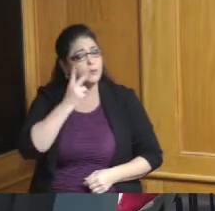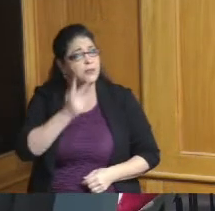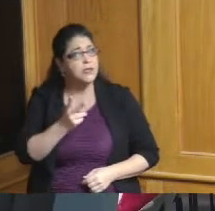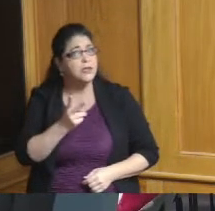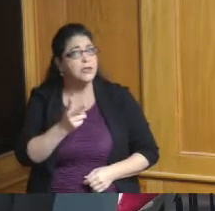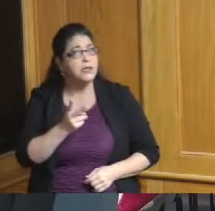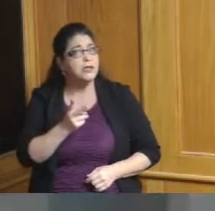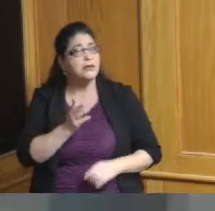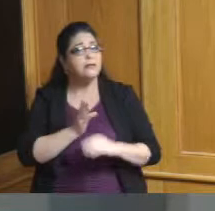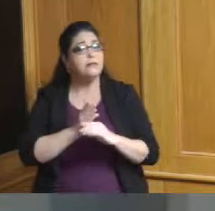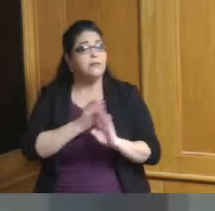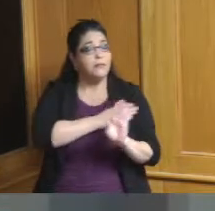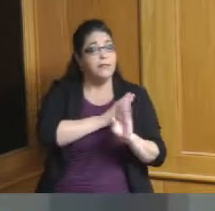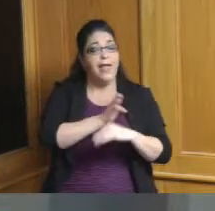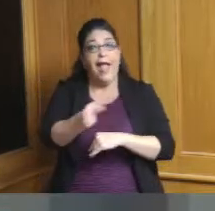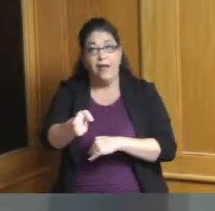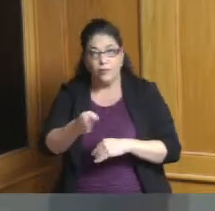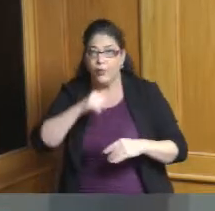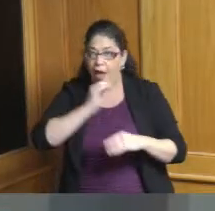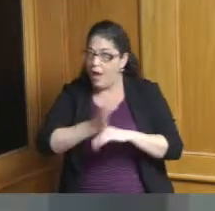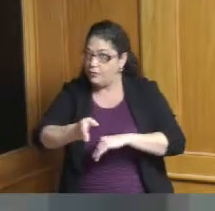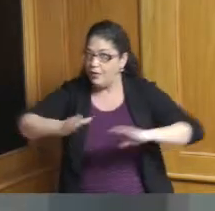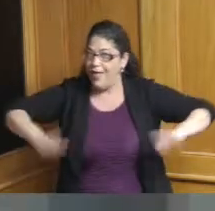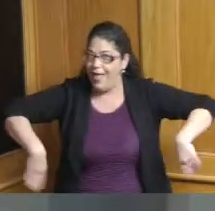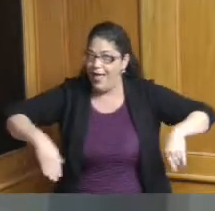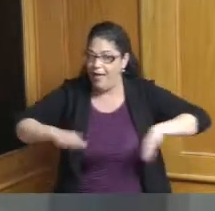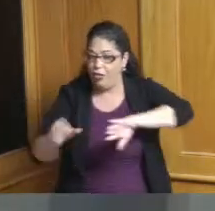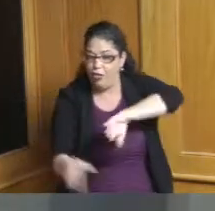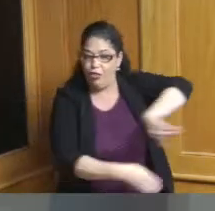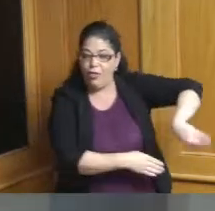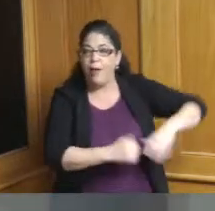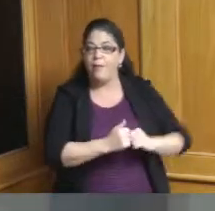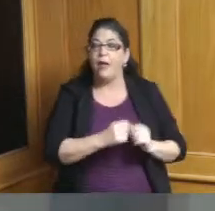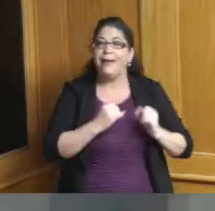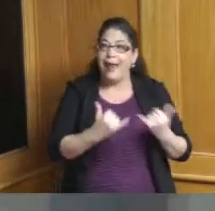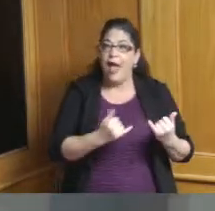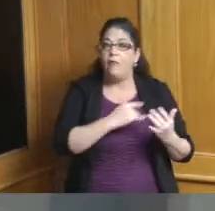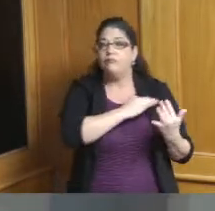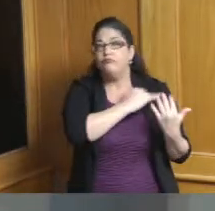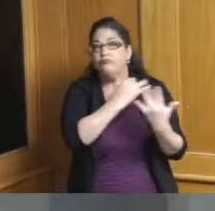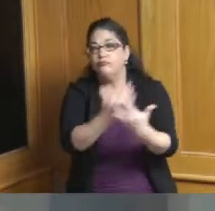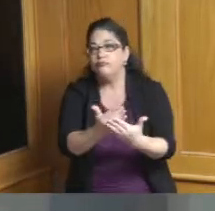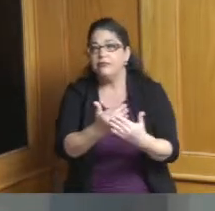now we're not post covert but we're into it even more would any of these recommendations be